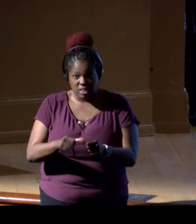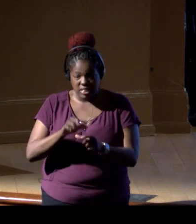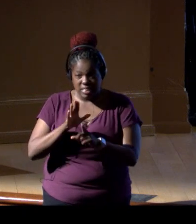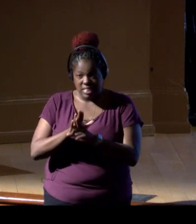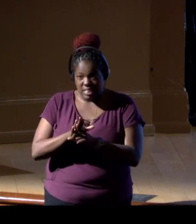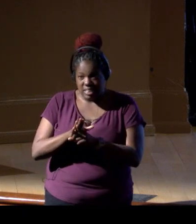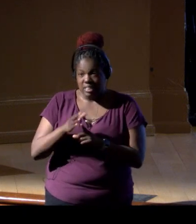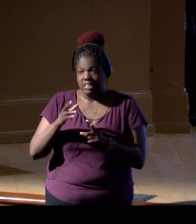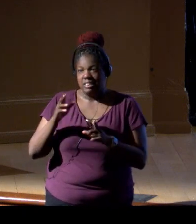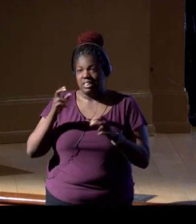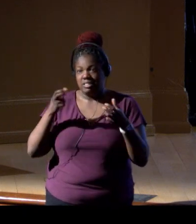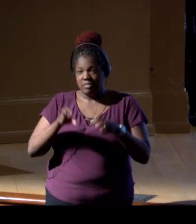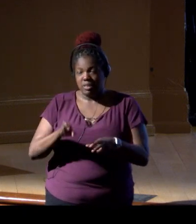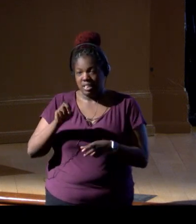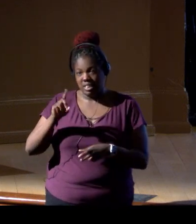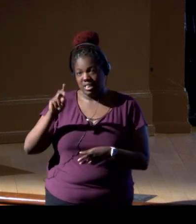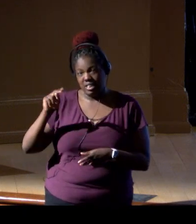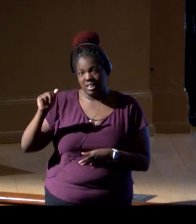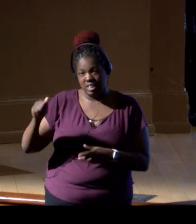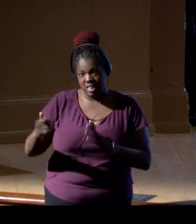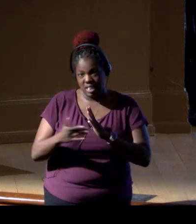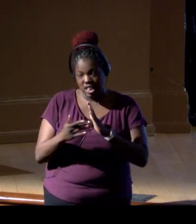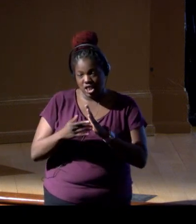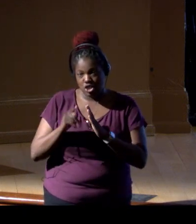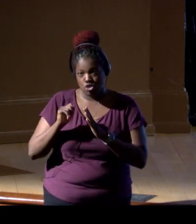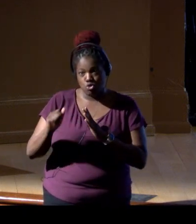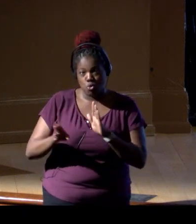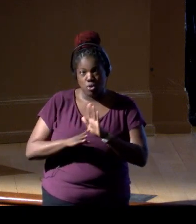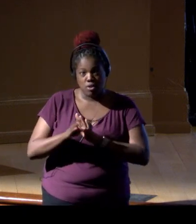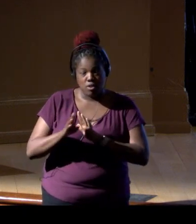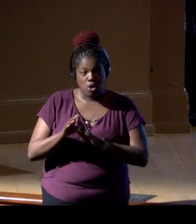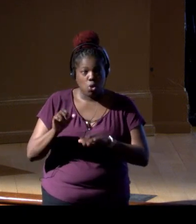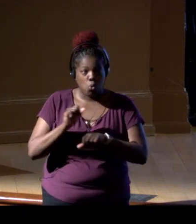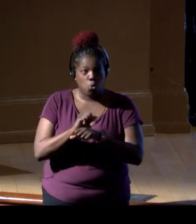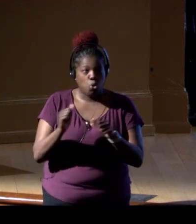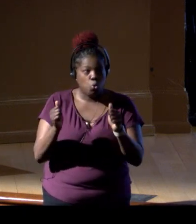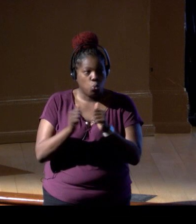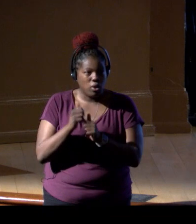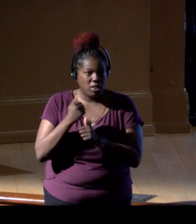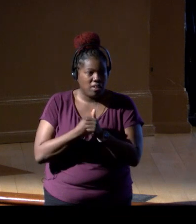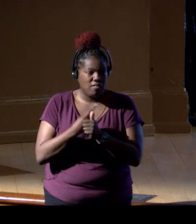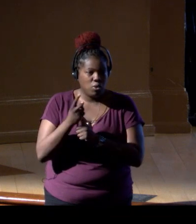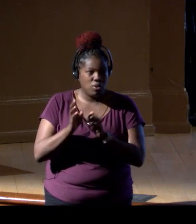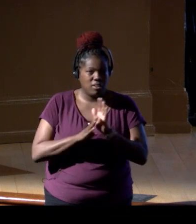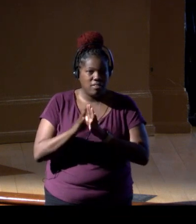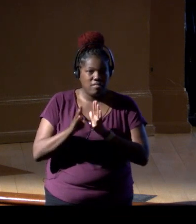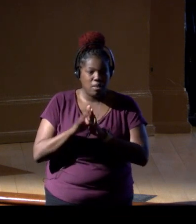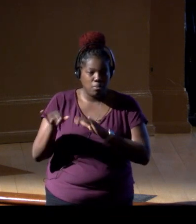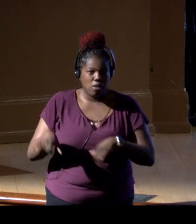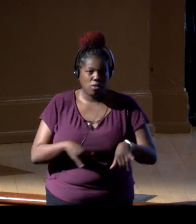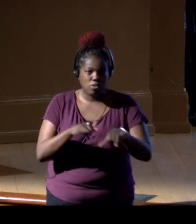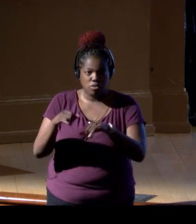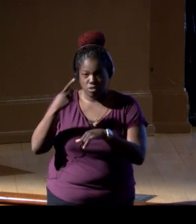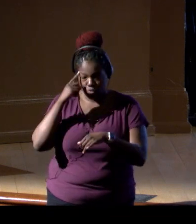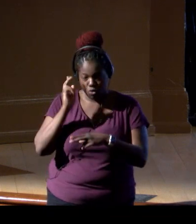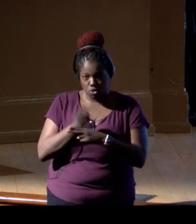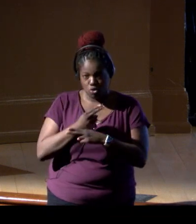in eDNA technologies and tool development, and to work with everyone to help build consensus for its use as a reliable,